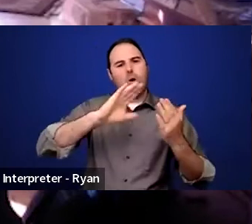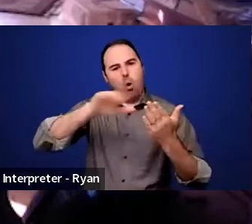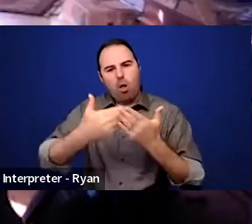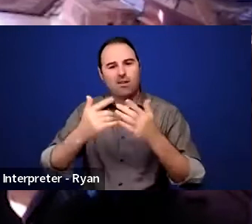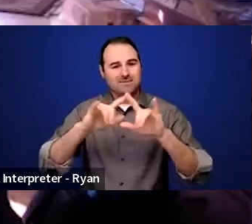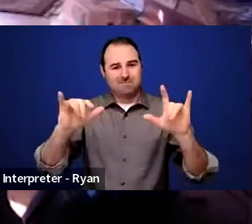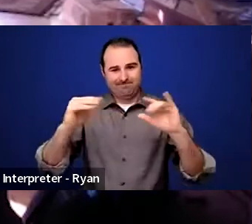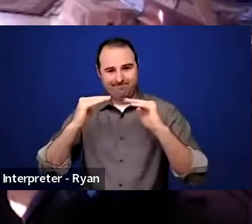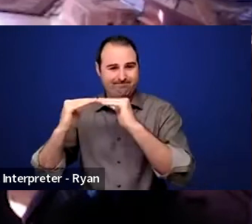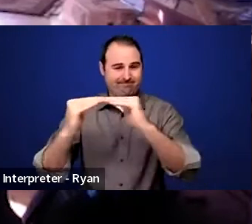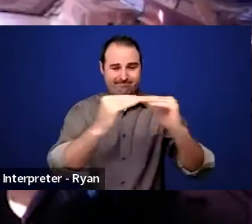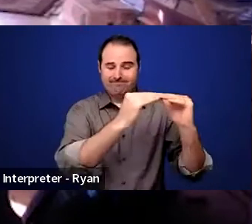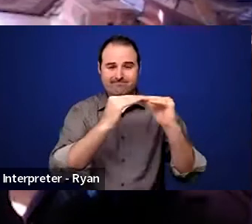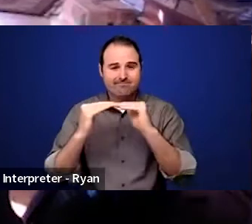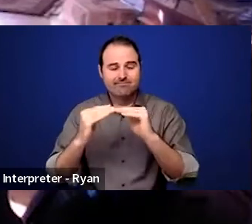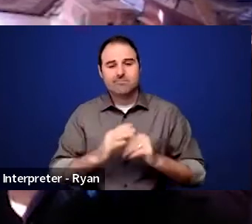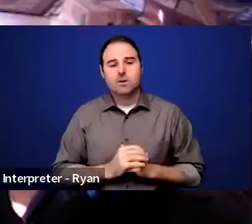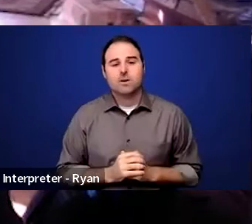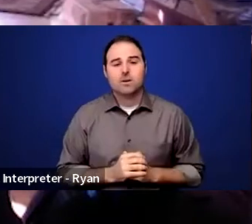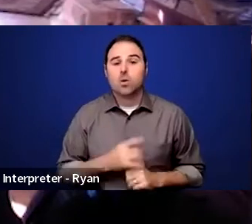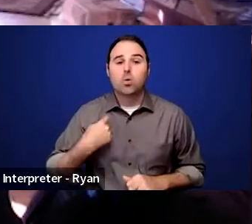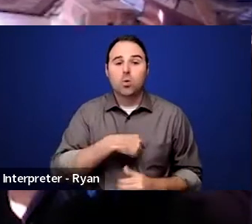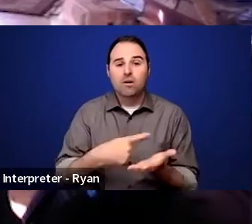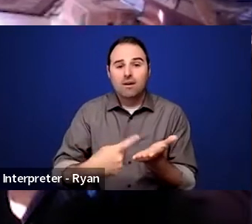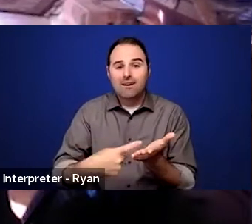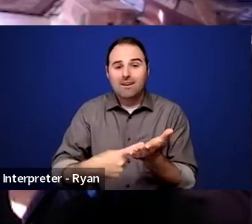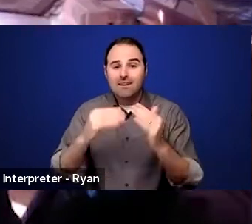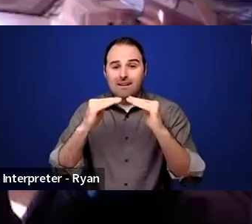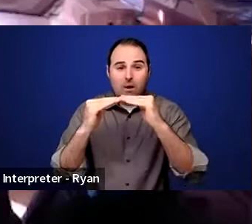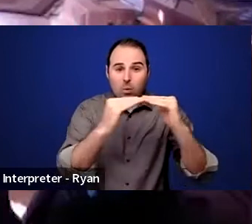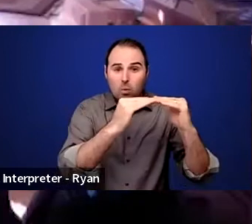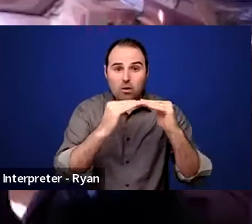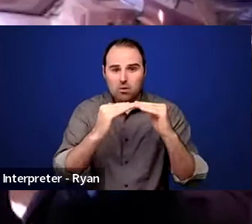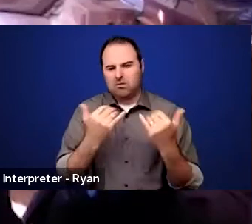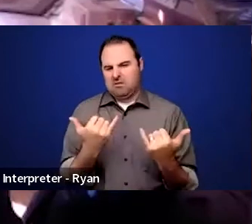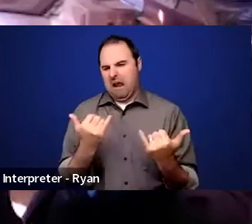In any conversation we have around equity, including the one we are about to have today,